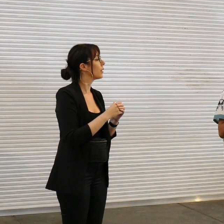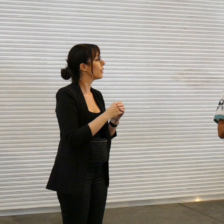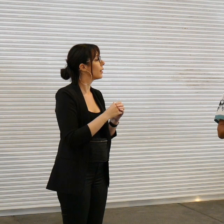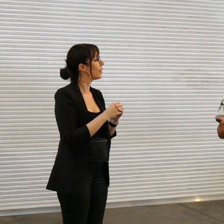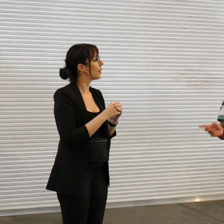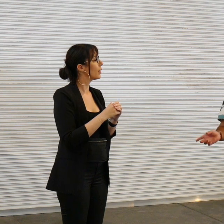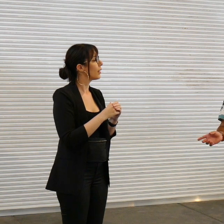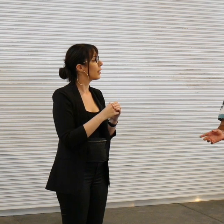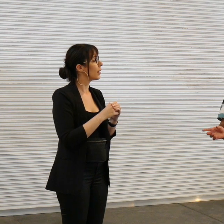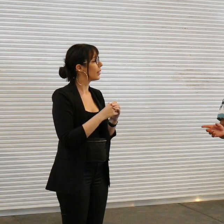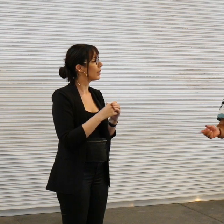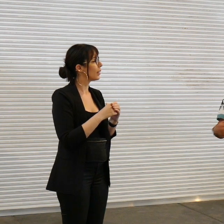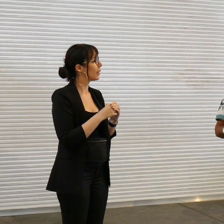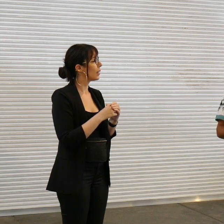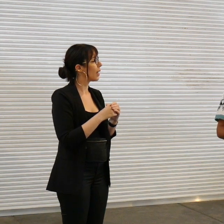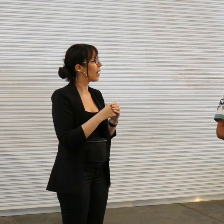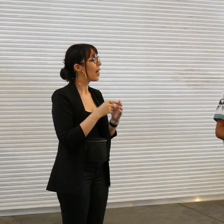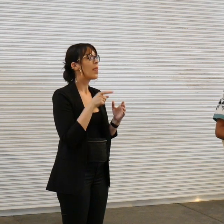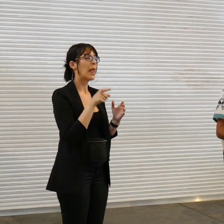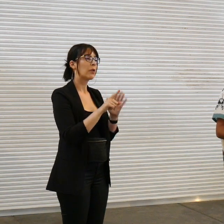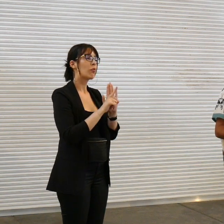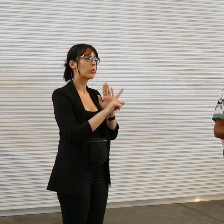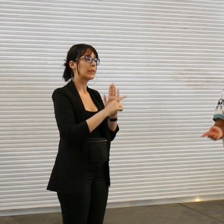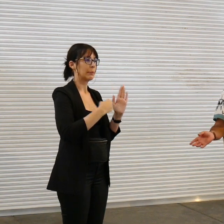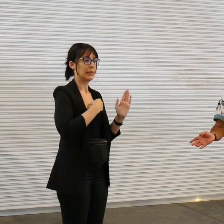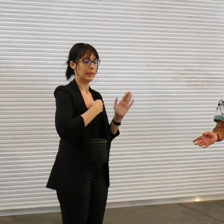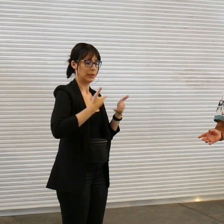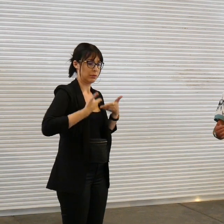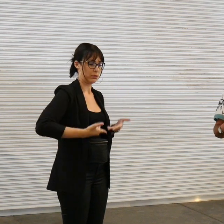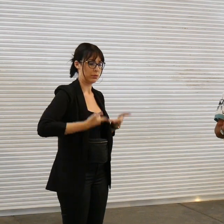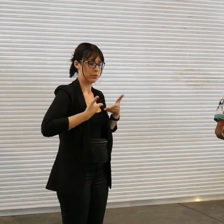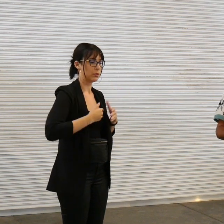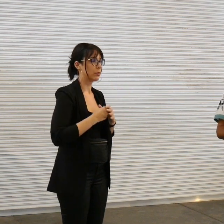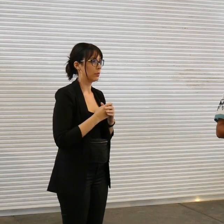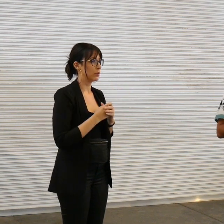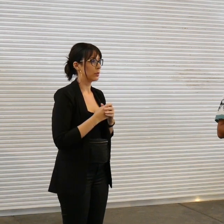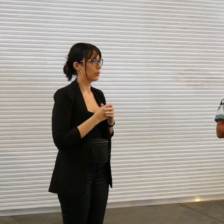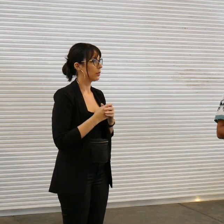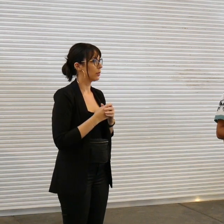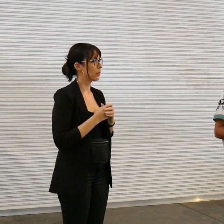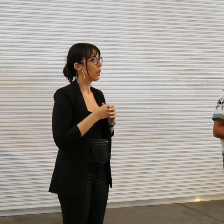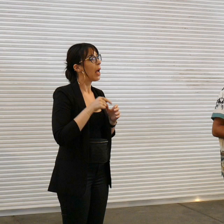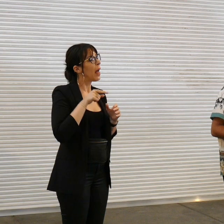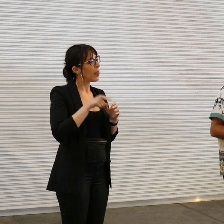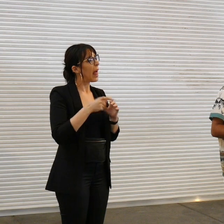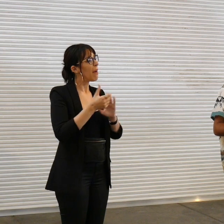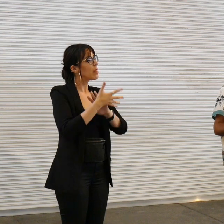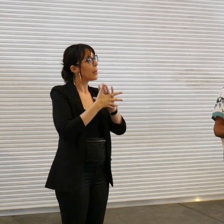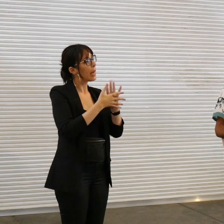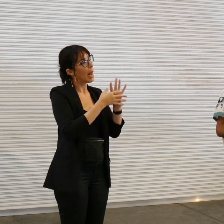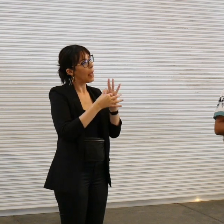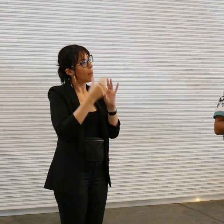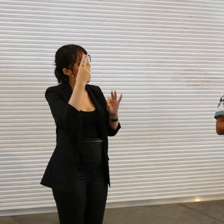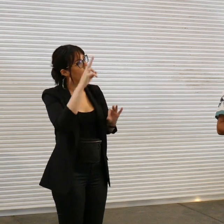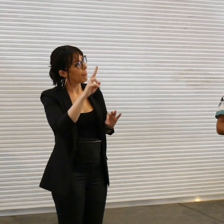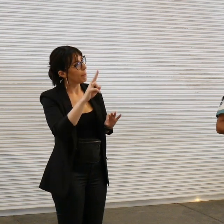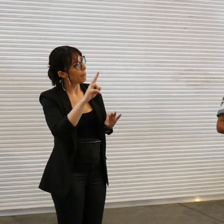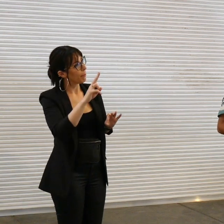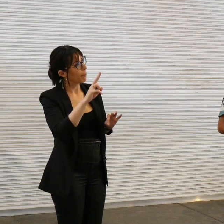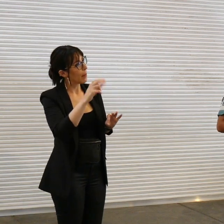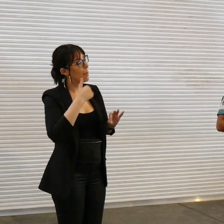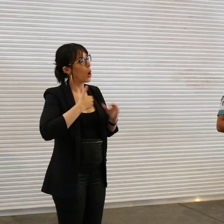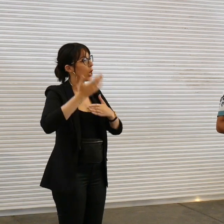pretty much represents who I am Strong Man of Law is my name my name history that's my history I'm a black